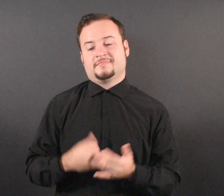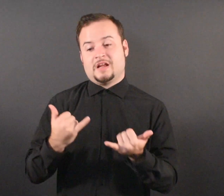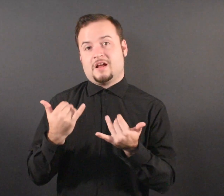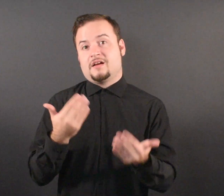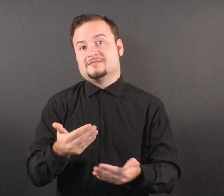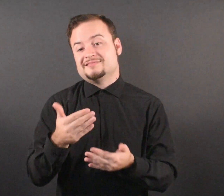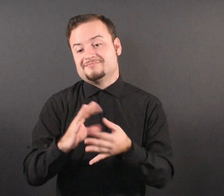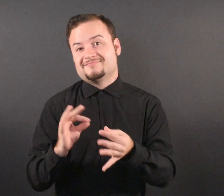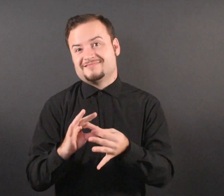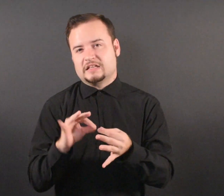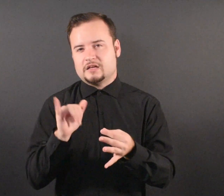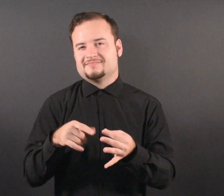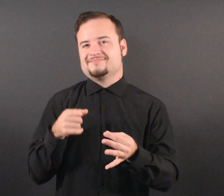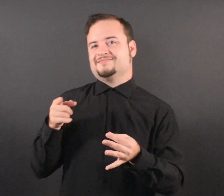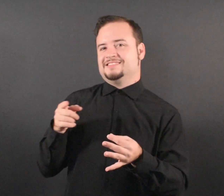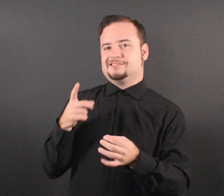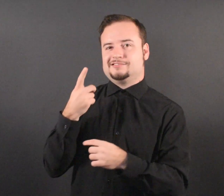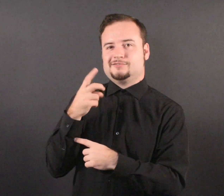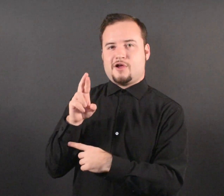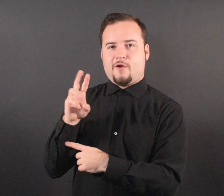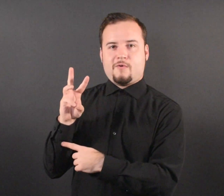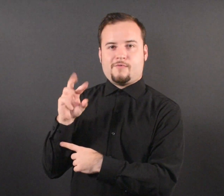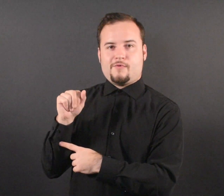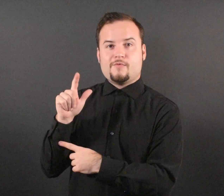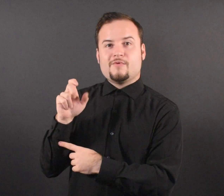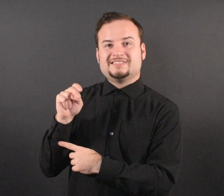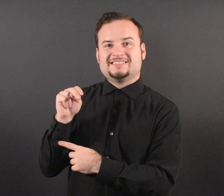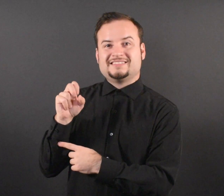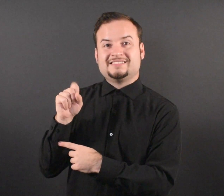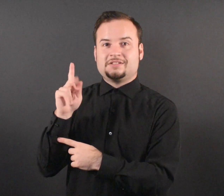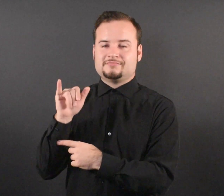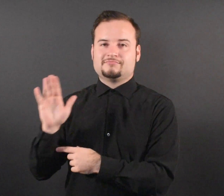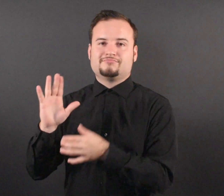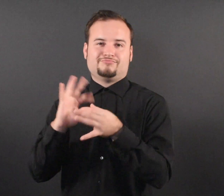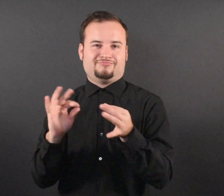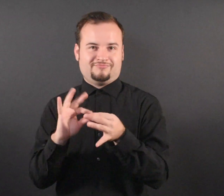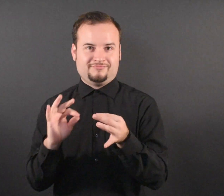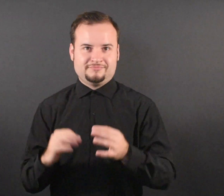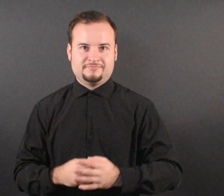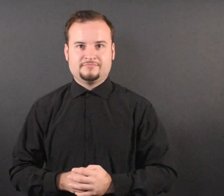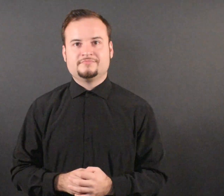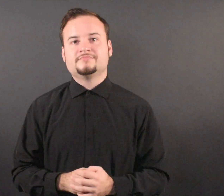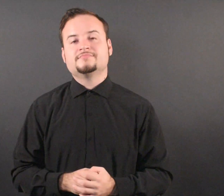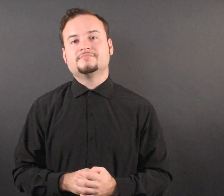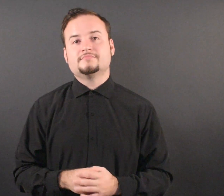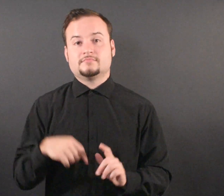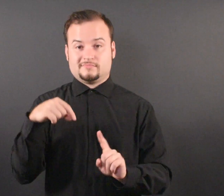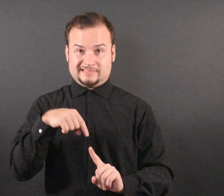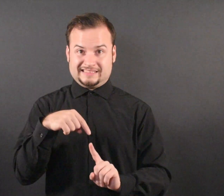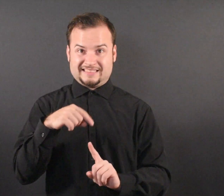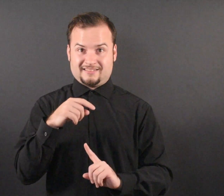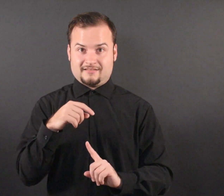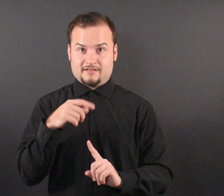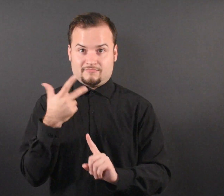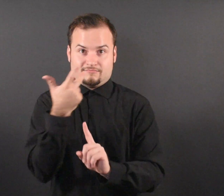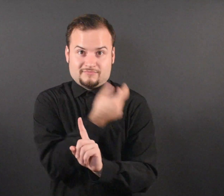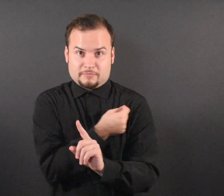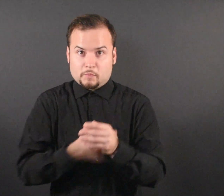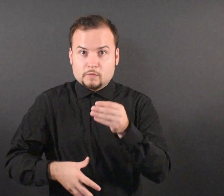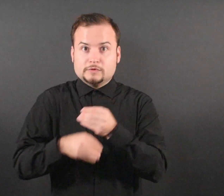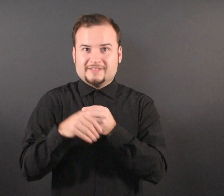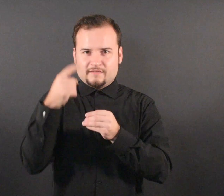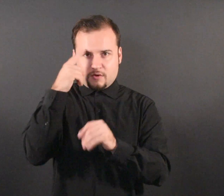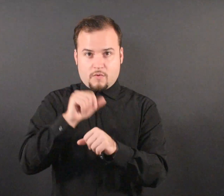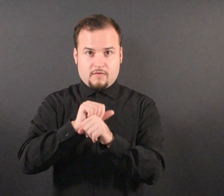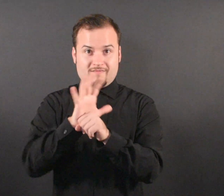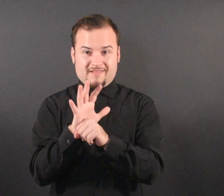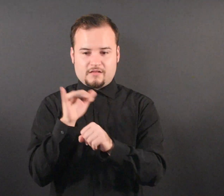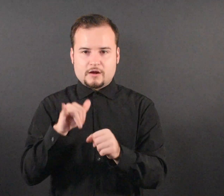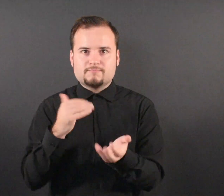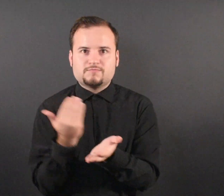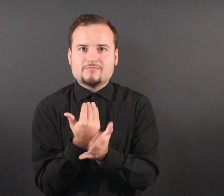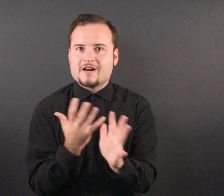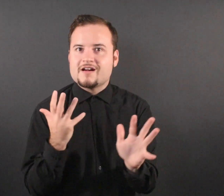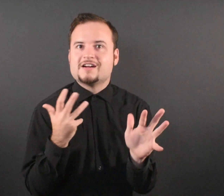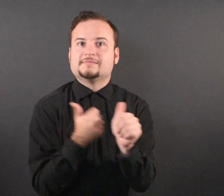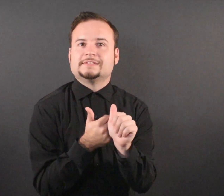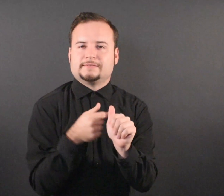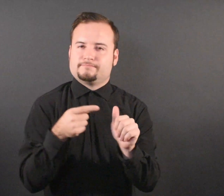The following is attributable to Dr. Walensky: “The updated COVID-19 boosters are formulated